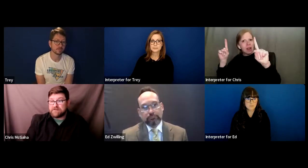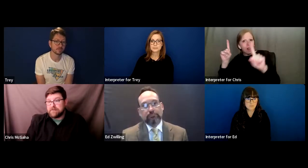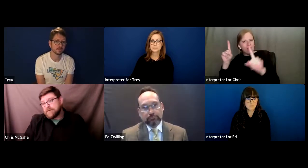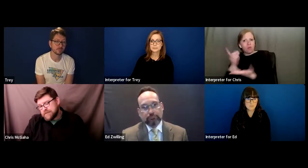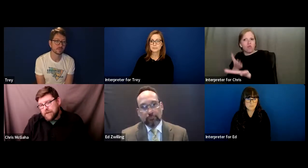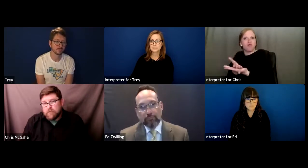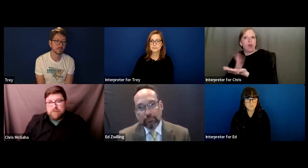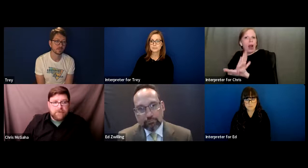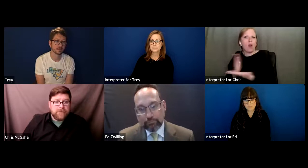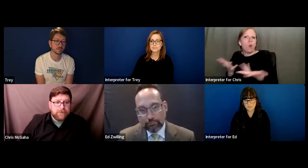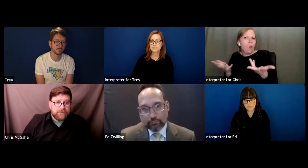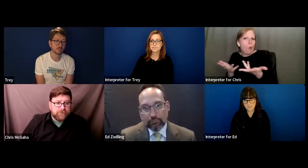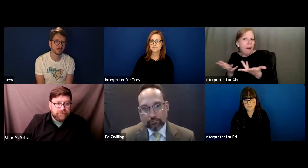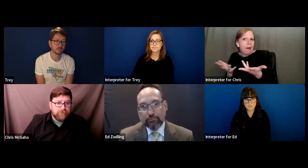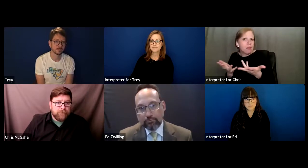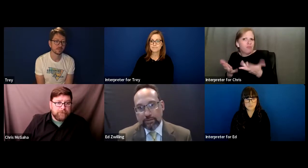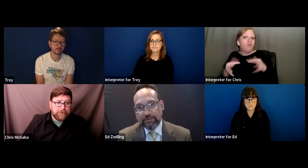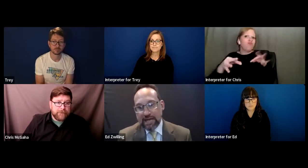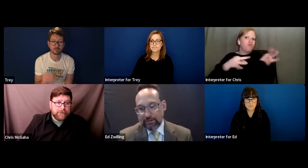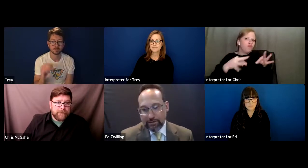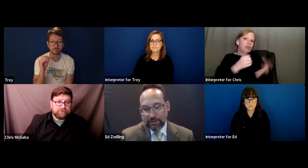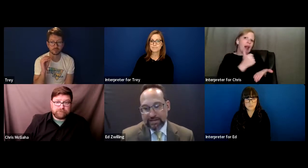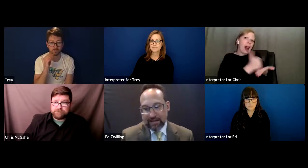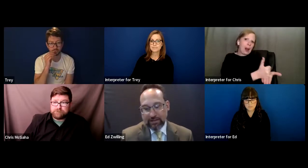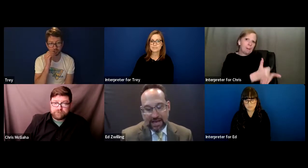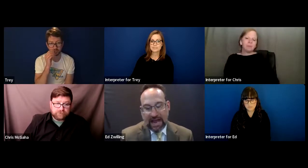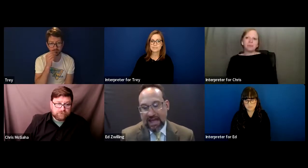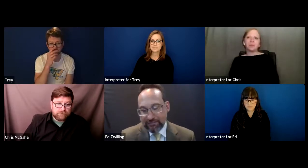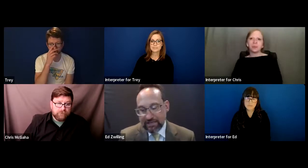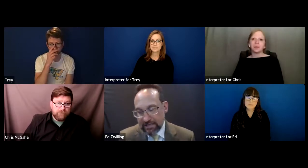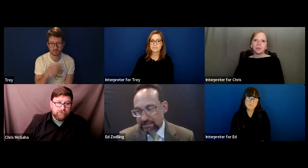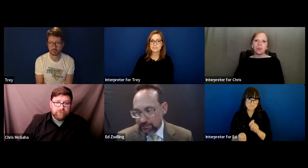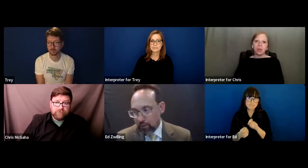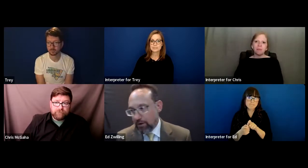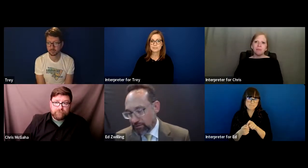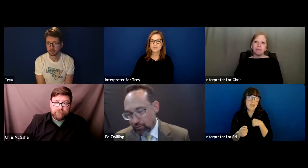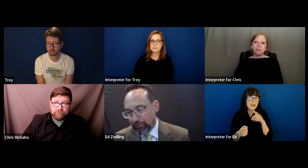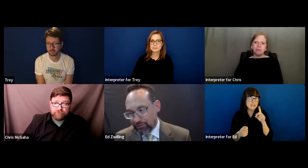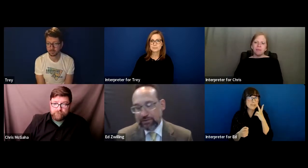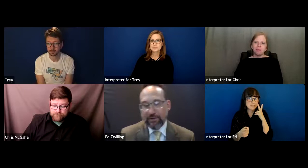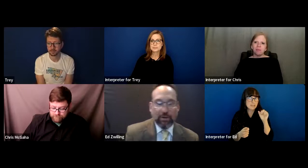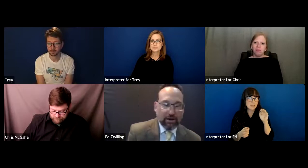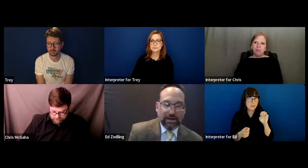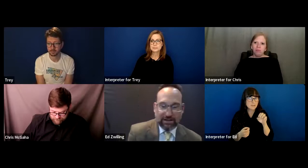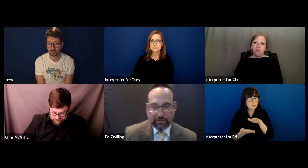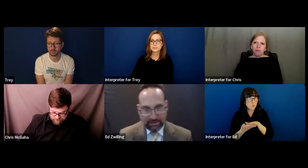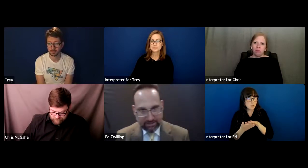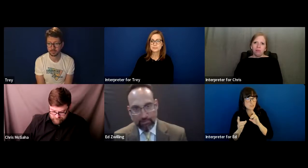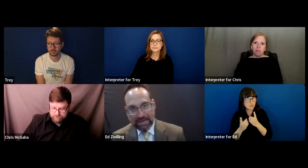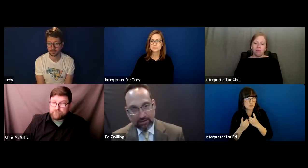student. Ed: Exactly. Exactly. I have seen cases where the school district and the parent end up getting in a battle